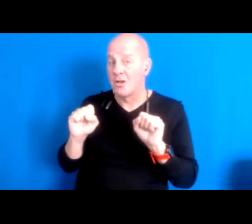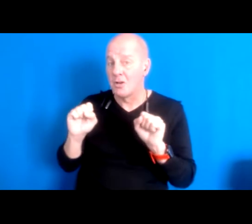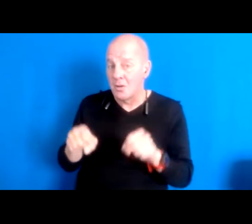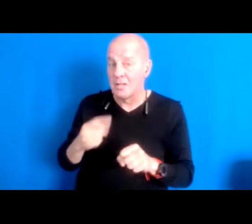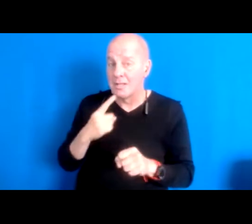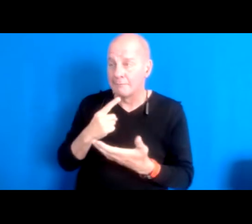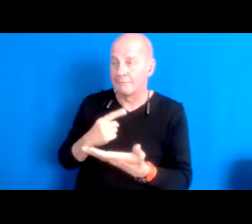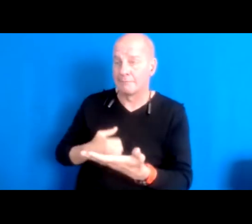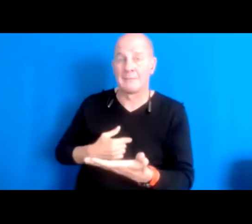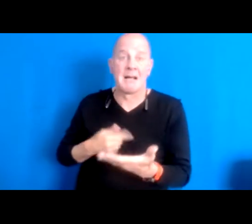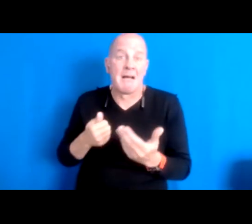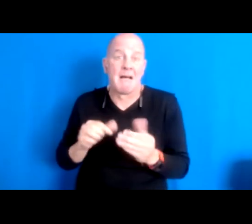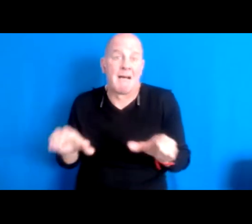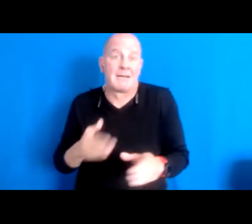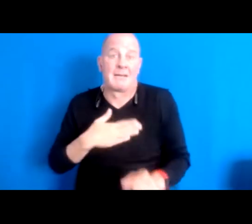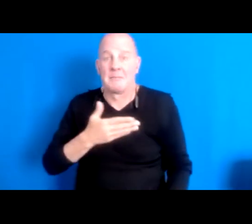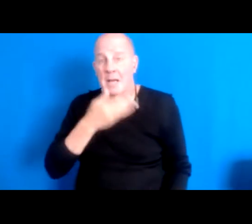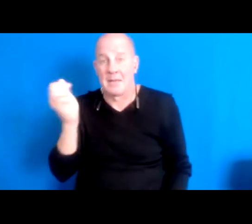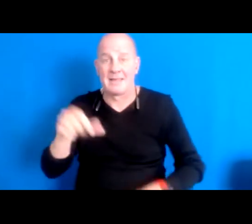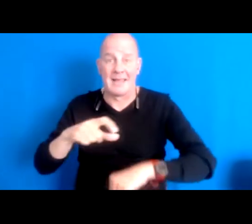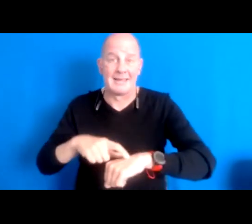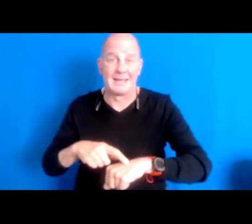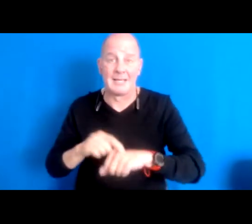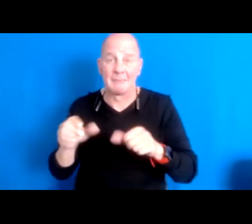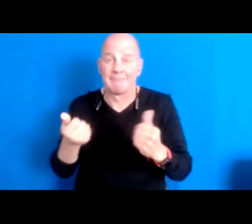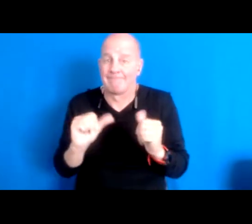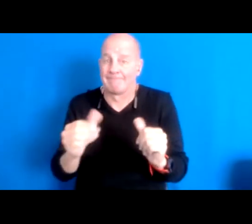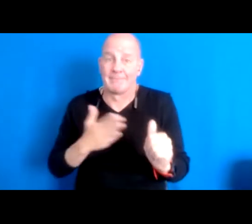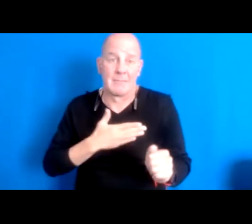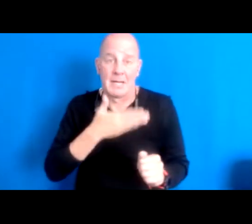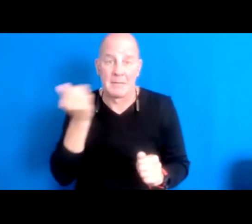did the best that I could at that time I did, I did my best, you know, kind of like in a